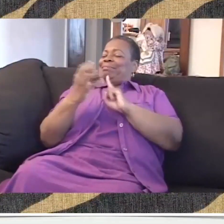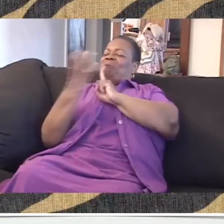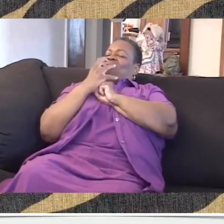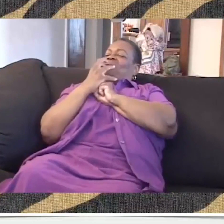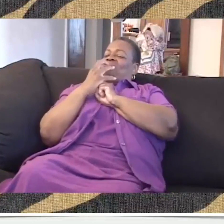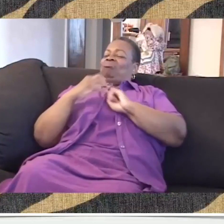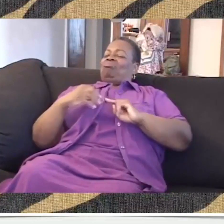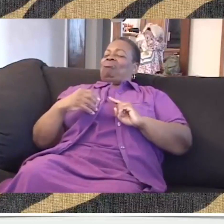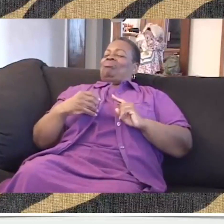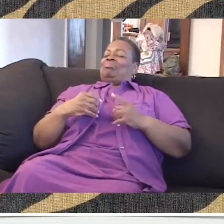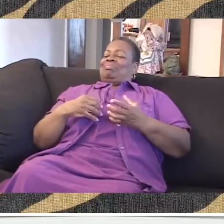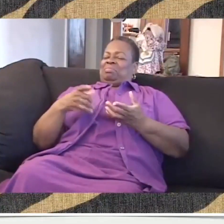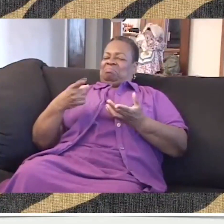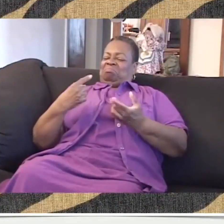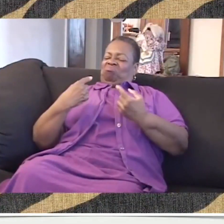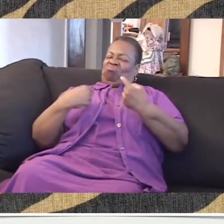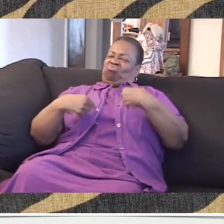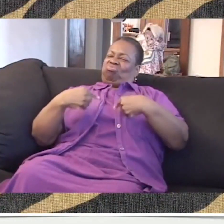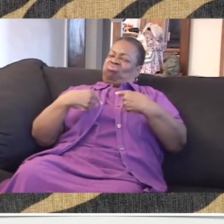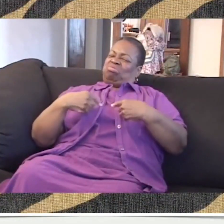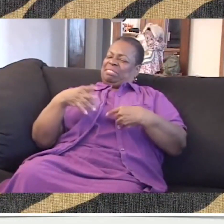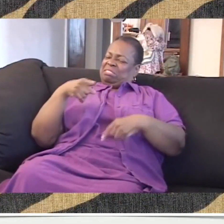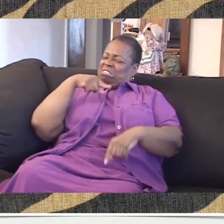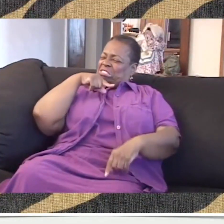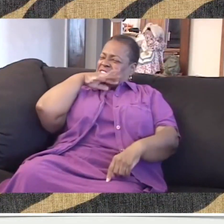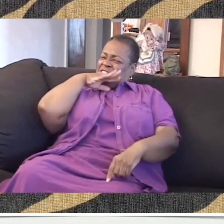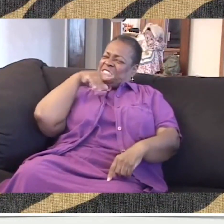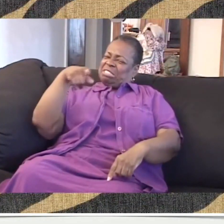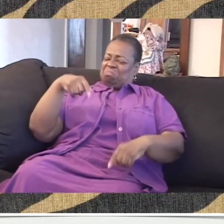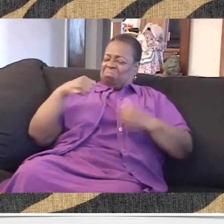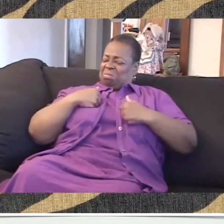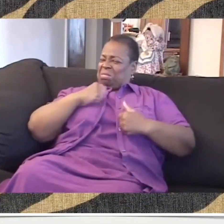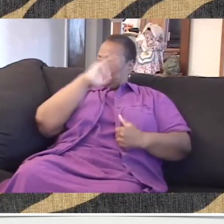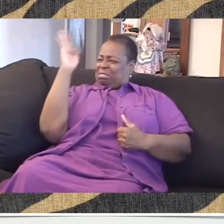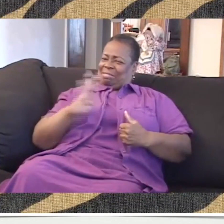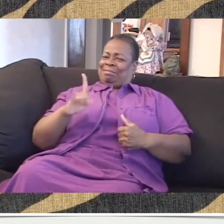And there was one liter to the gang, and they cornered me. And they insulted me, and they said that I was dirty,